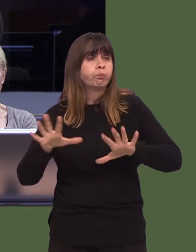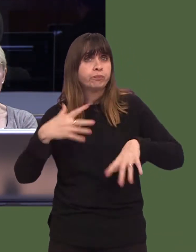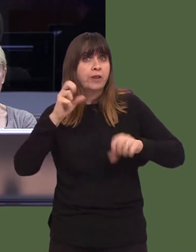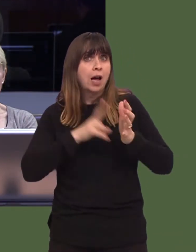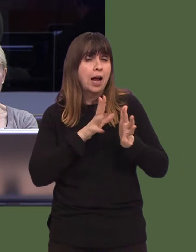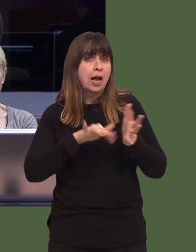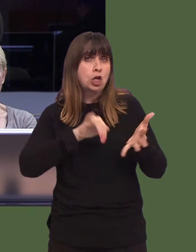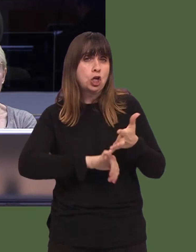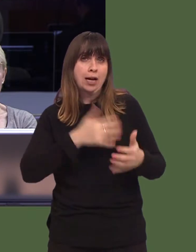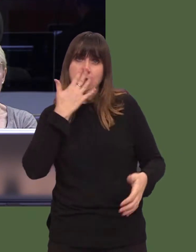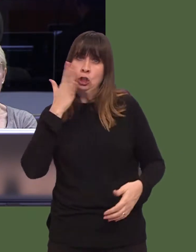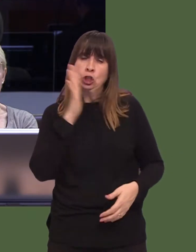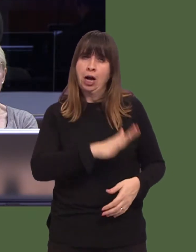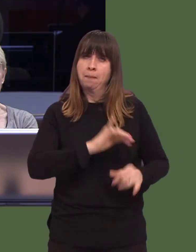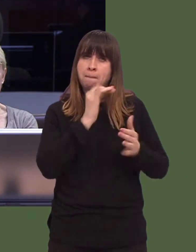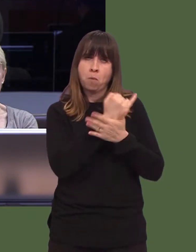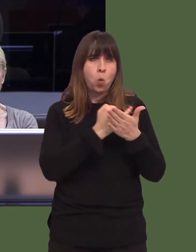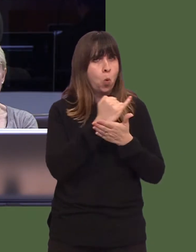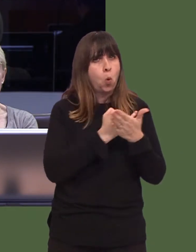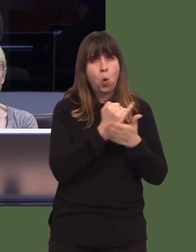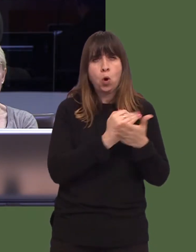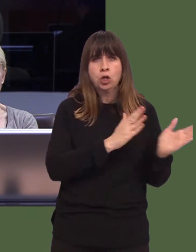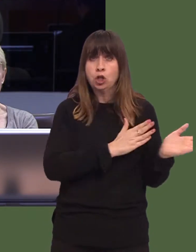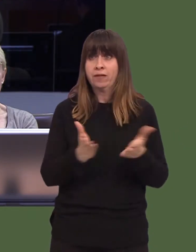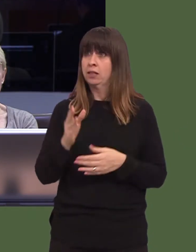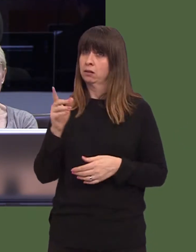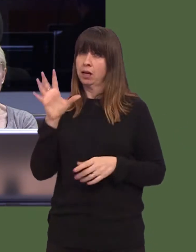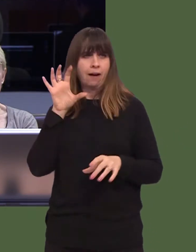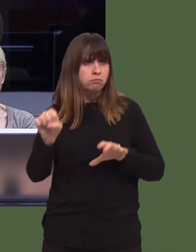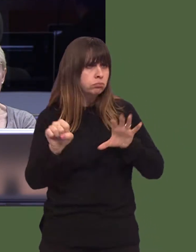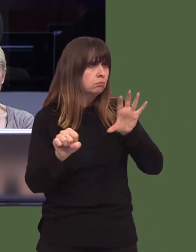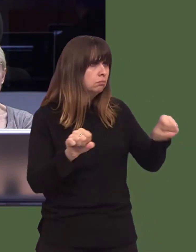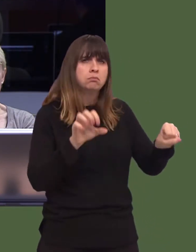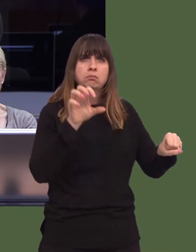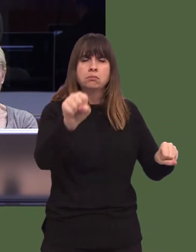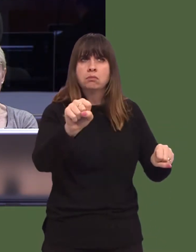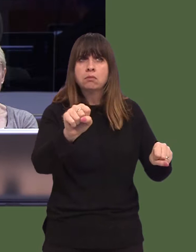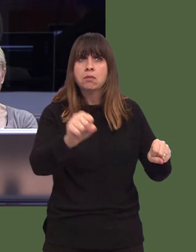How confident are you that the systems for identifying and correcting problems are now